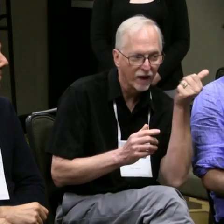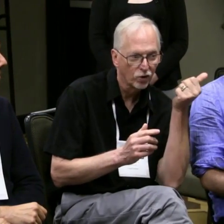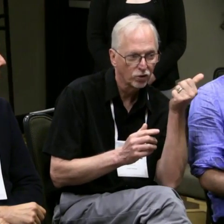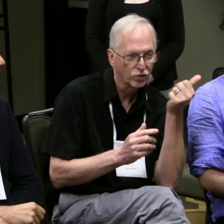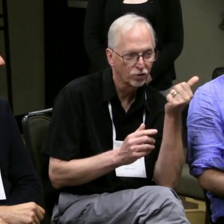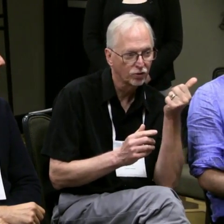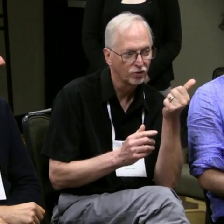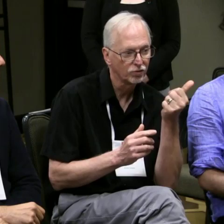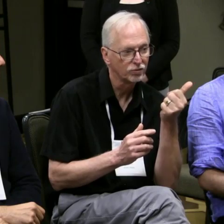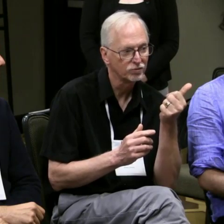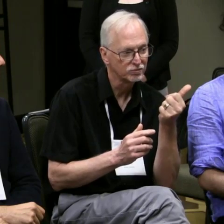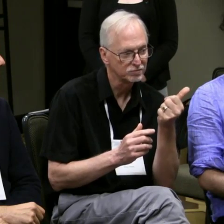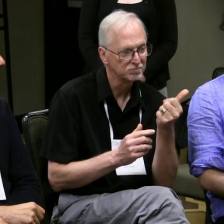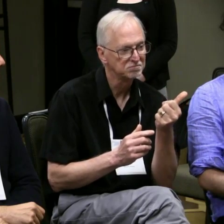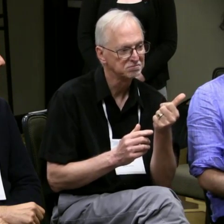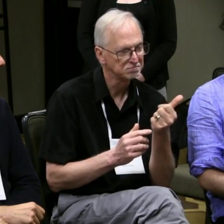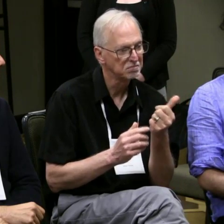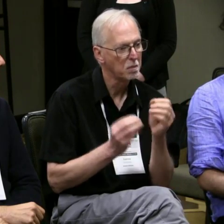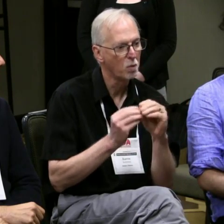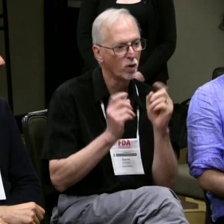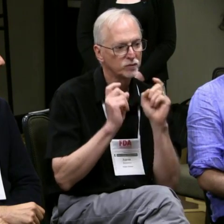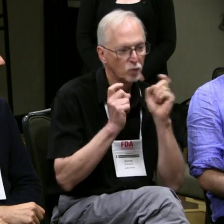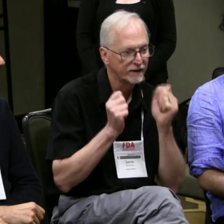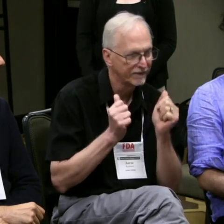It changes the dynamic and it changes it for the better.